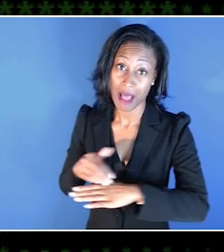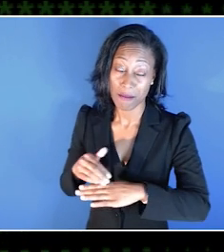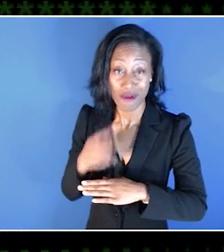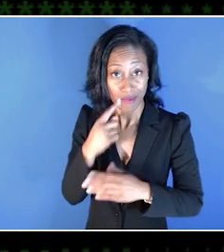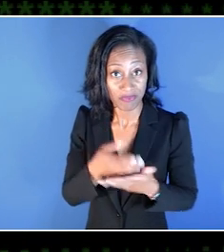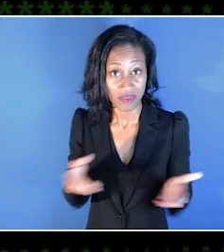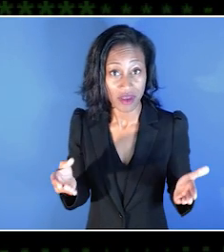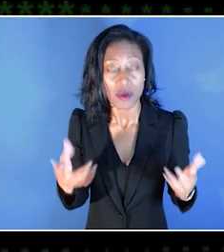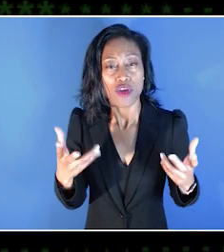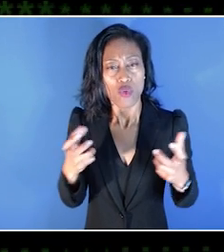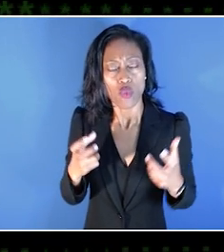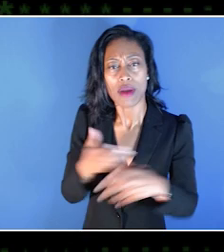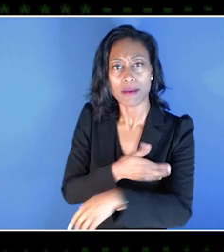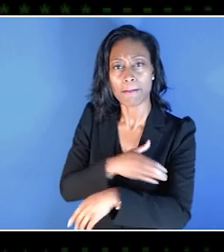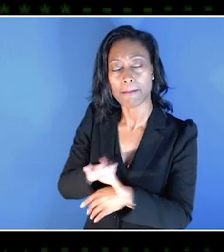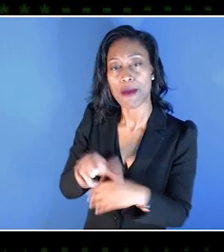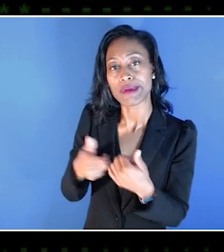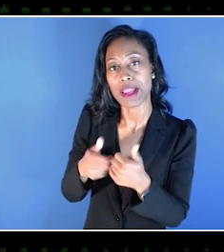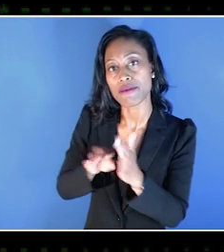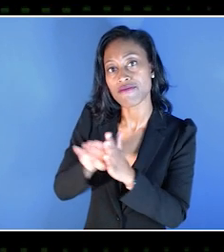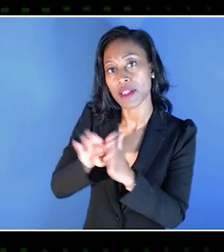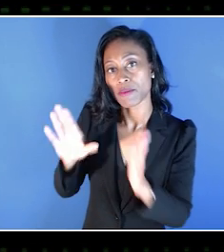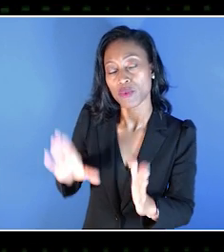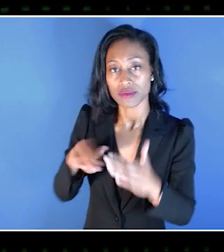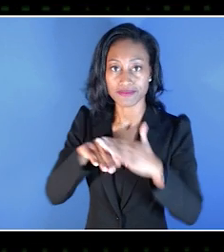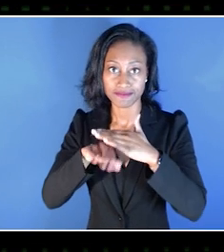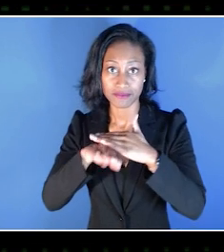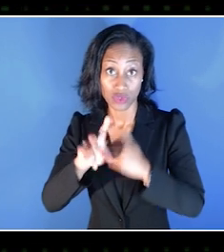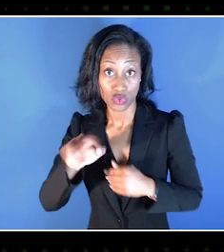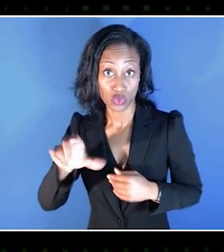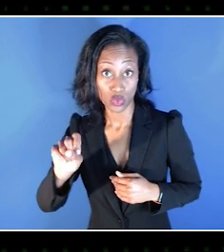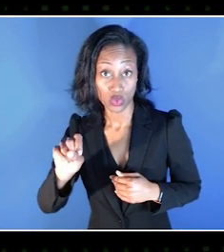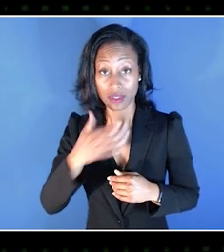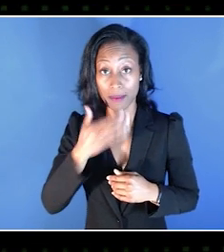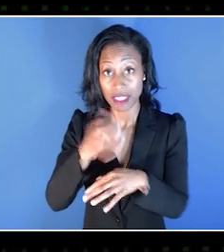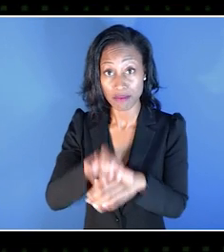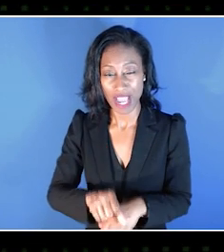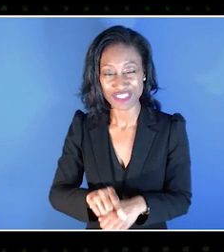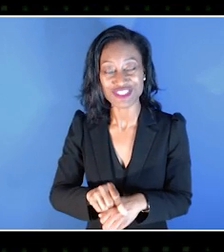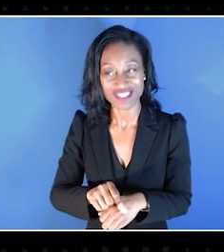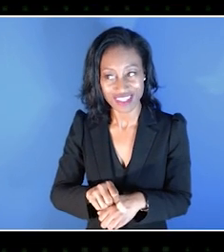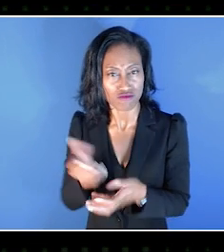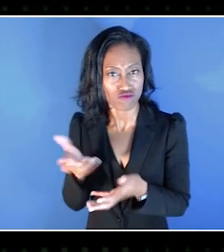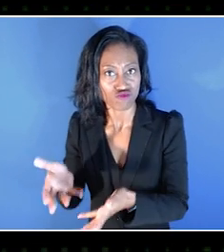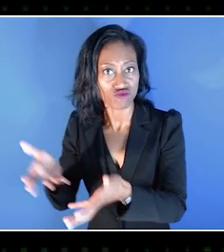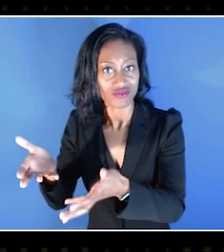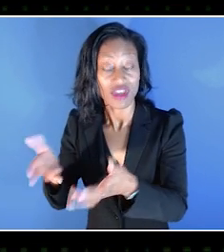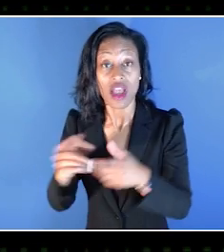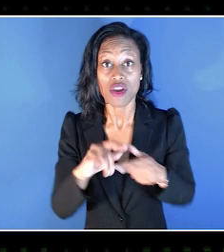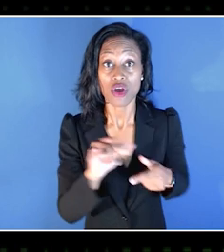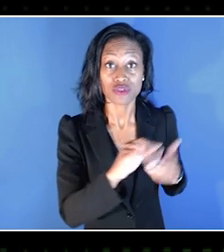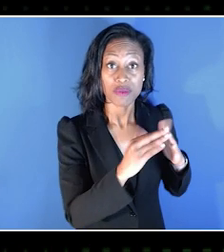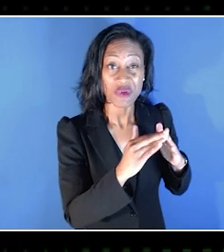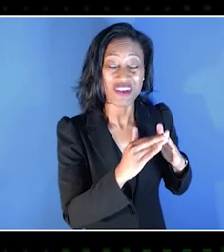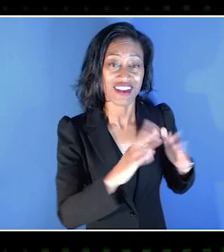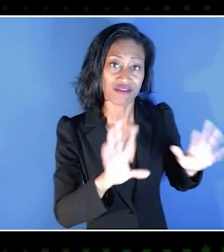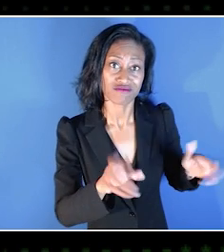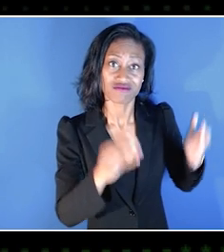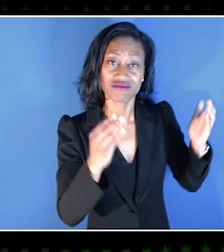with accessibility tools and best practices, and build communities where people feel safe, welcomed and represented.